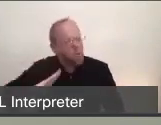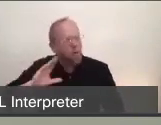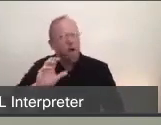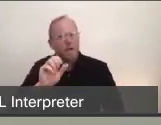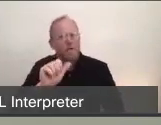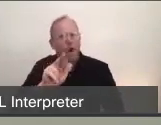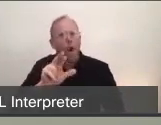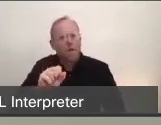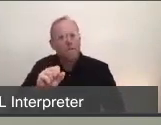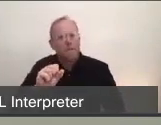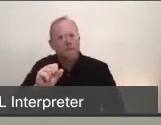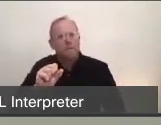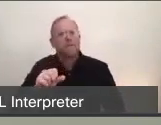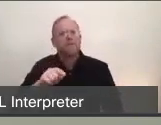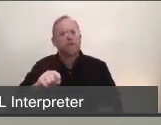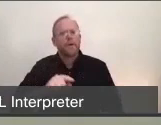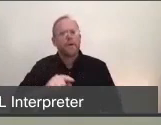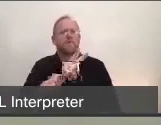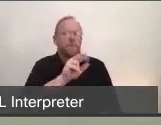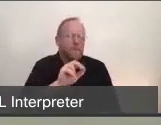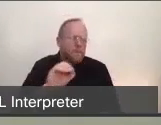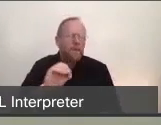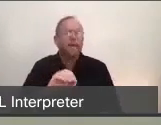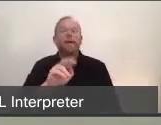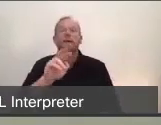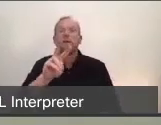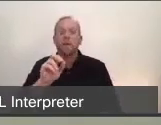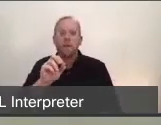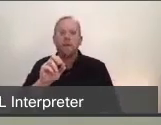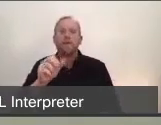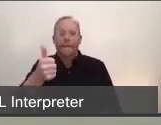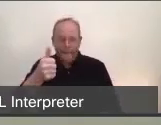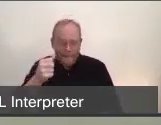H1N1 in 2009, Ebola later on, so all of our systems have been ready